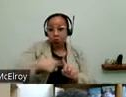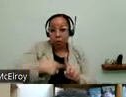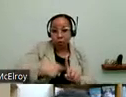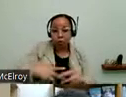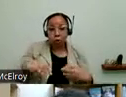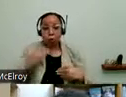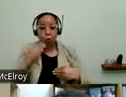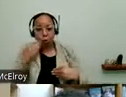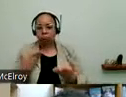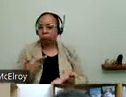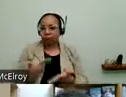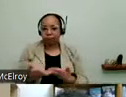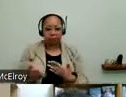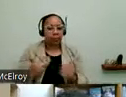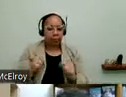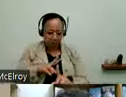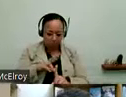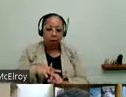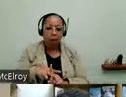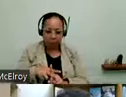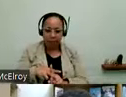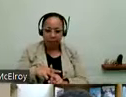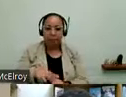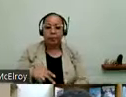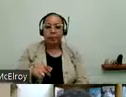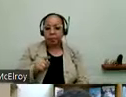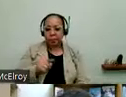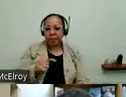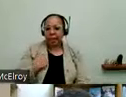live in. And there's a link to the application here. But we have it